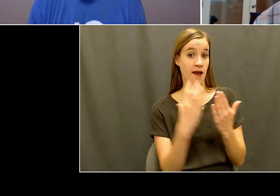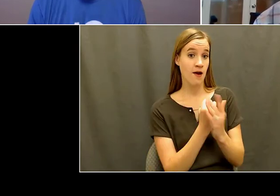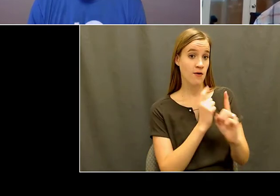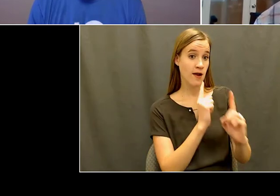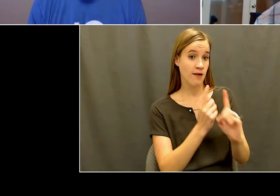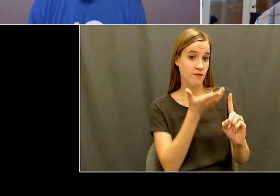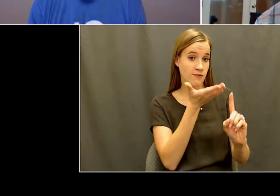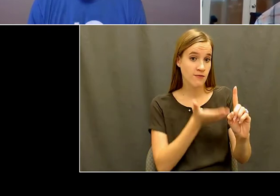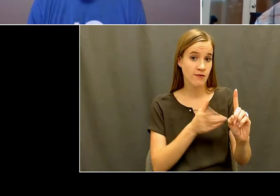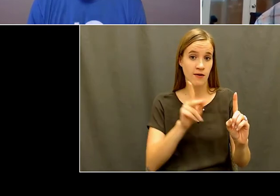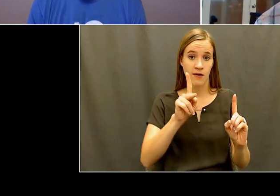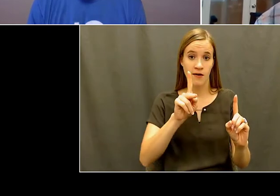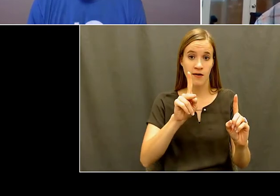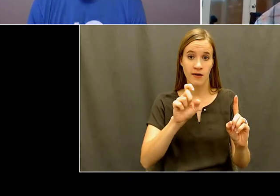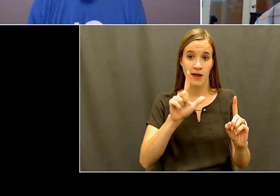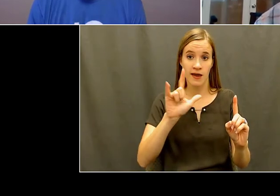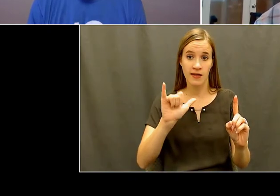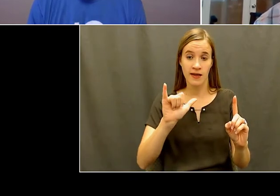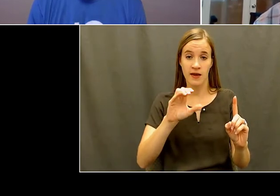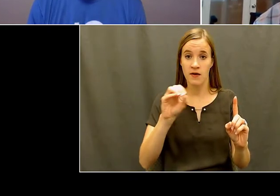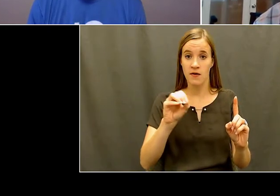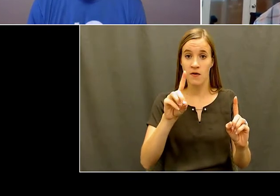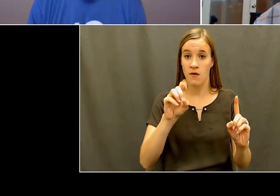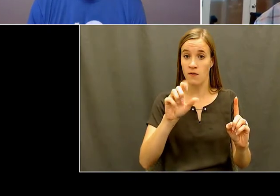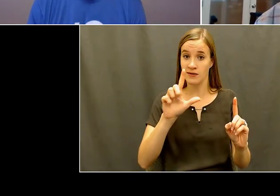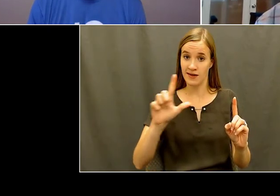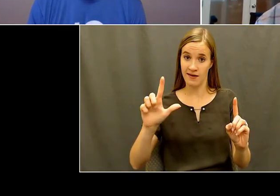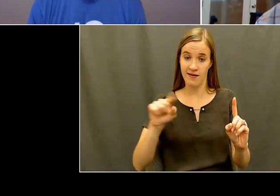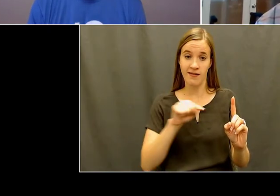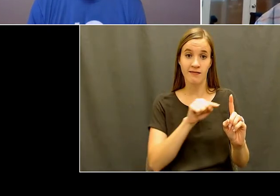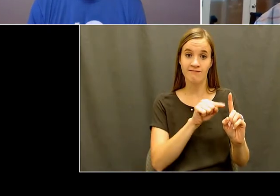interviews we're doing for the 30th anniversary of